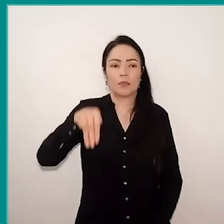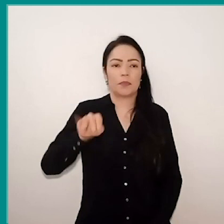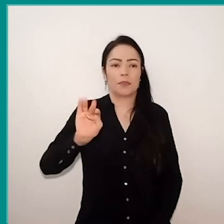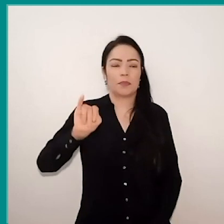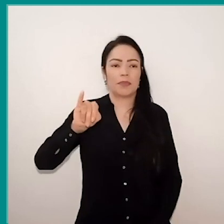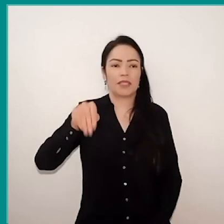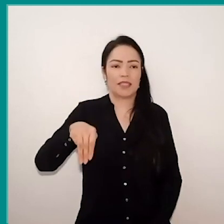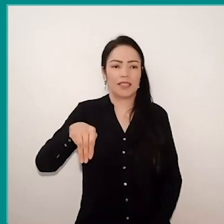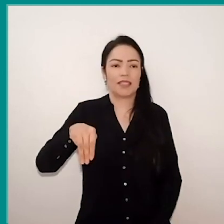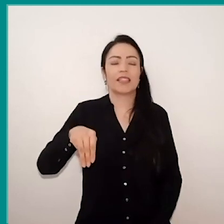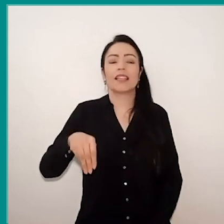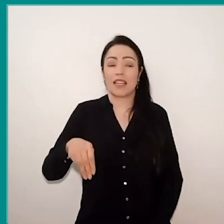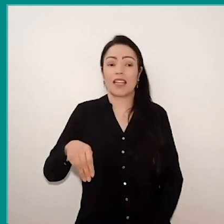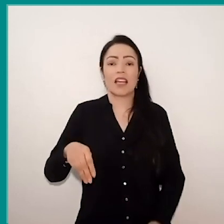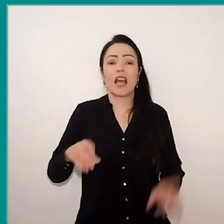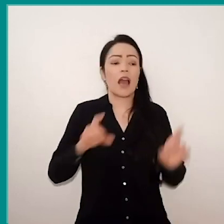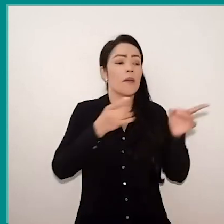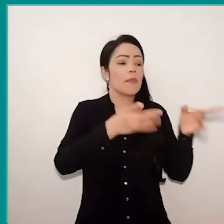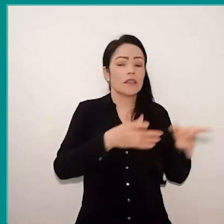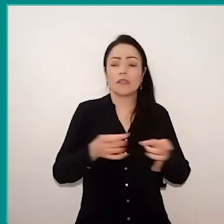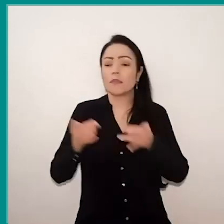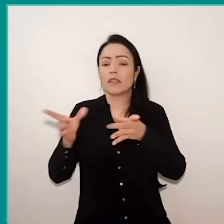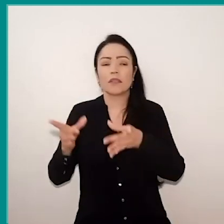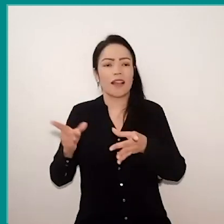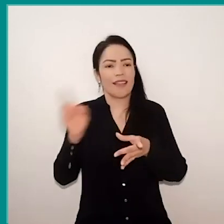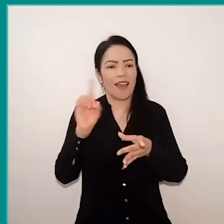they went one by one bringing to the boat,